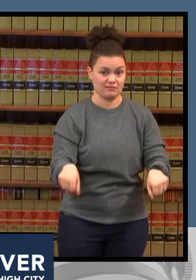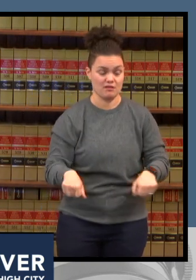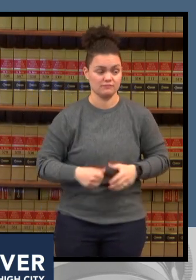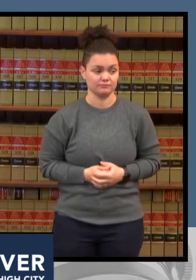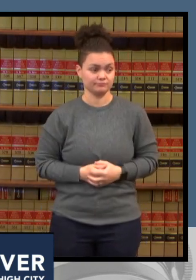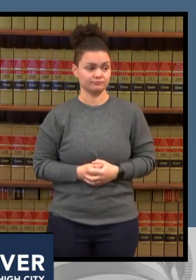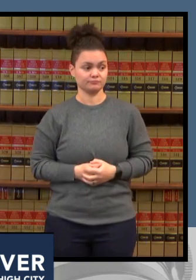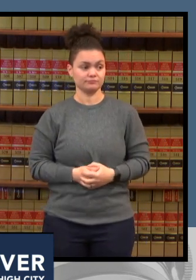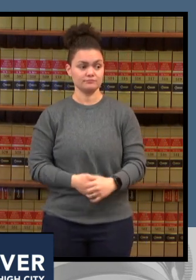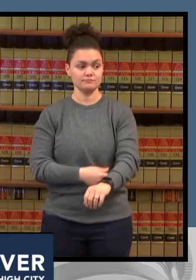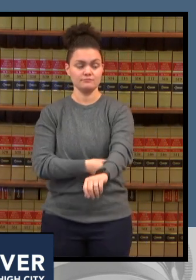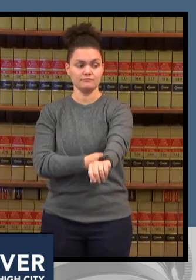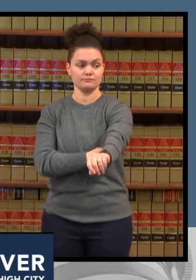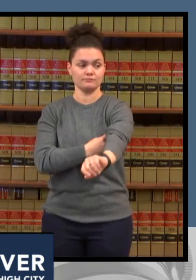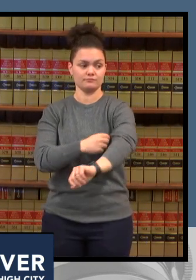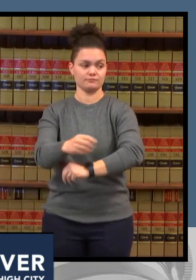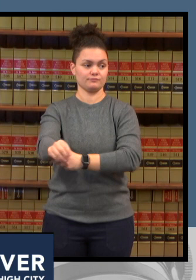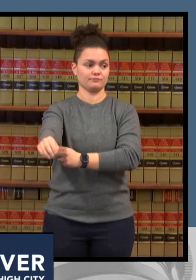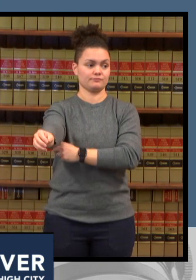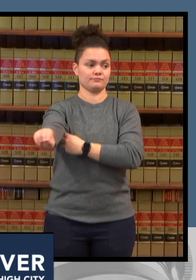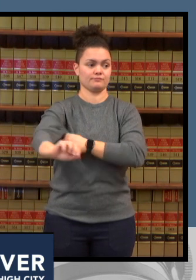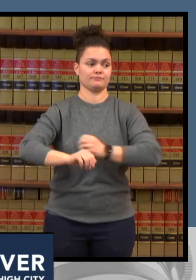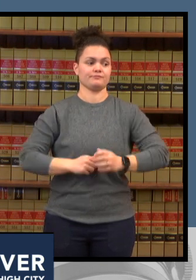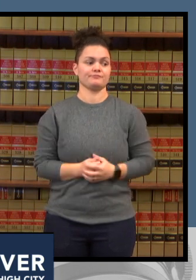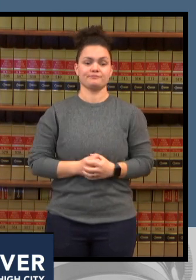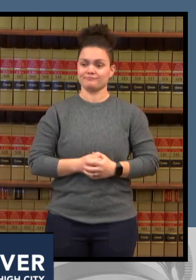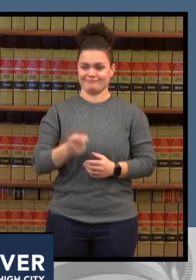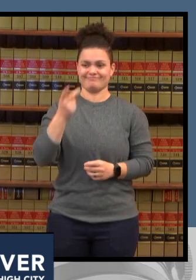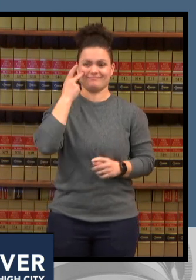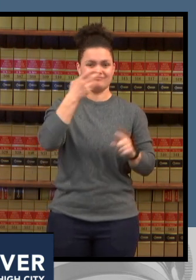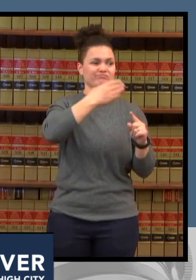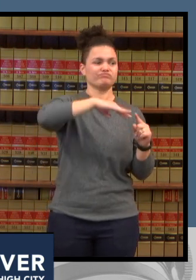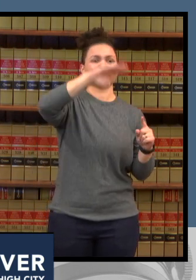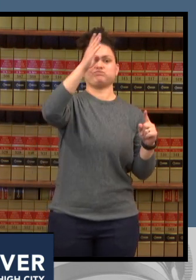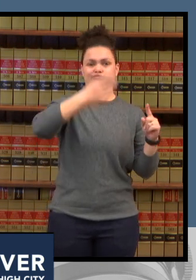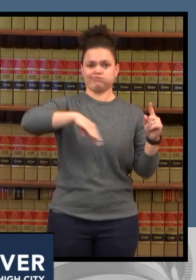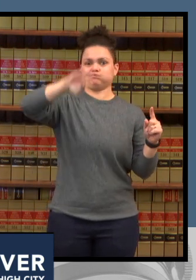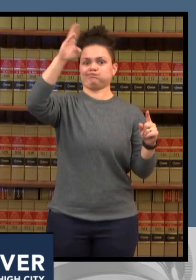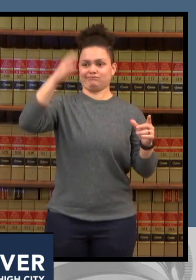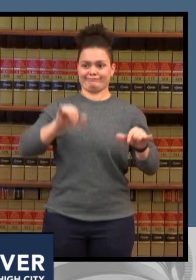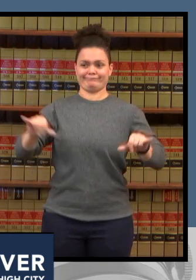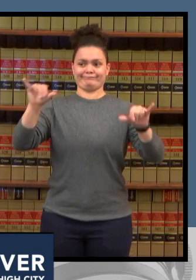uh this you'll see this pattern very very similar to the case rates that on the slide that we just